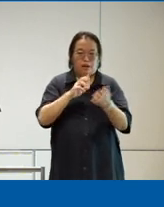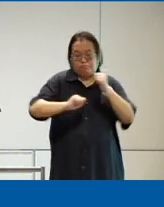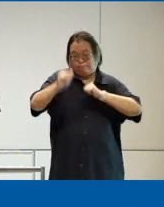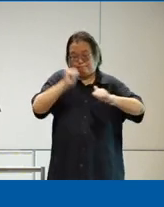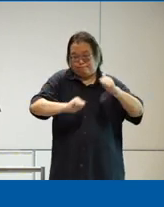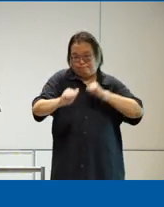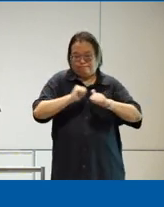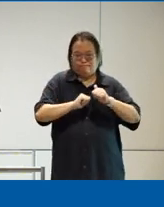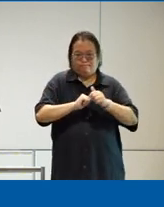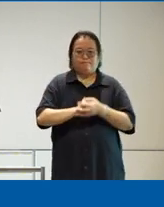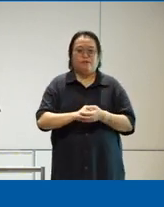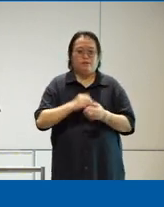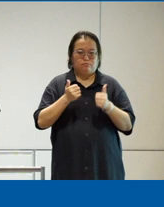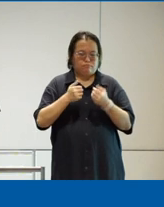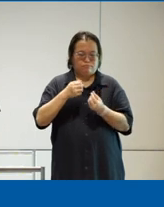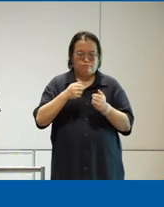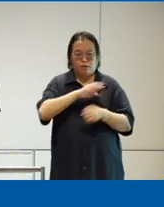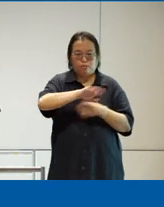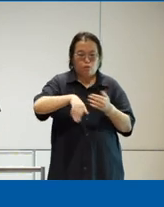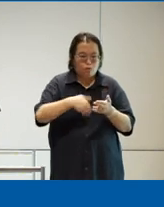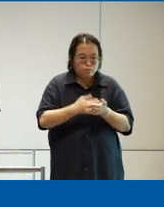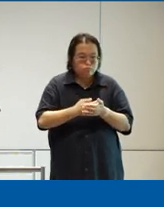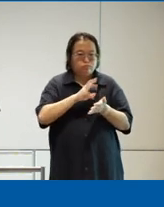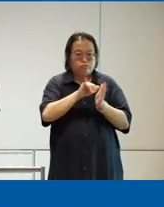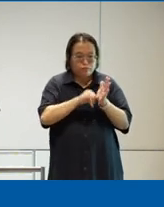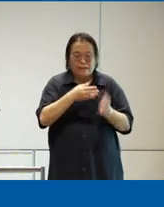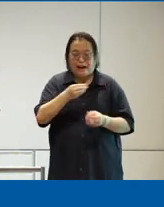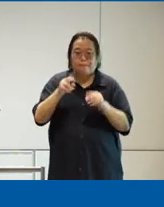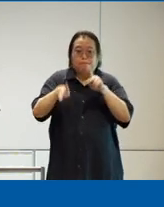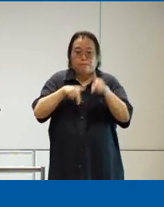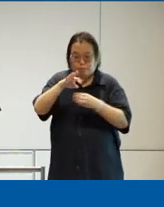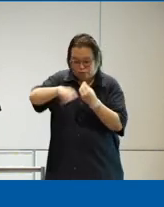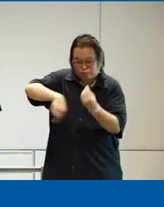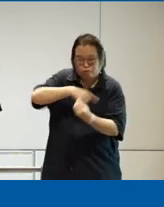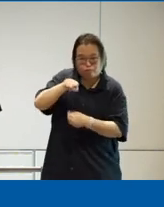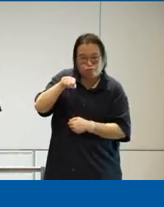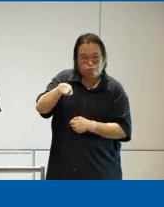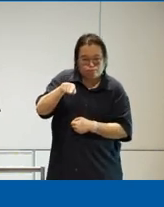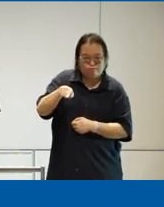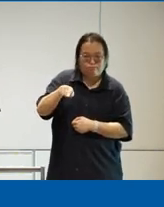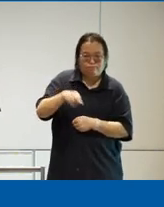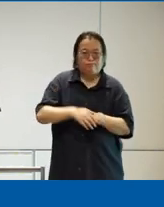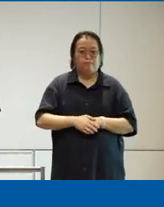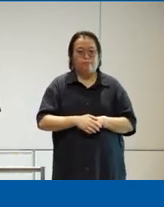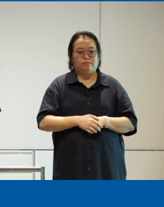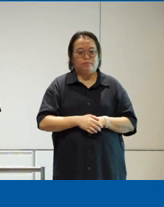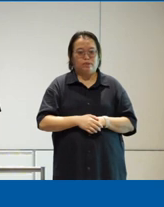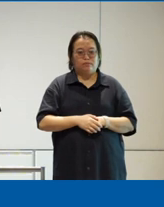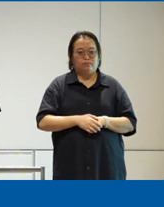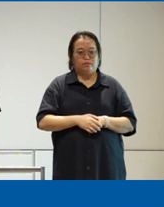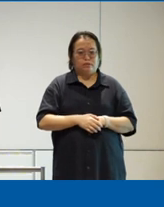well as uh people from the community so um this is where as I said uh getting feedback from you